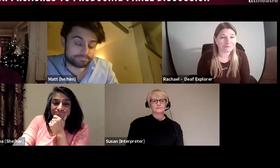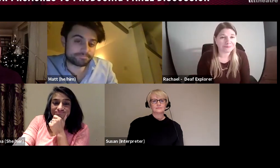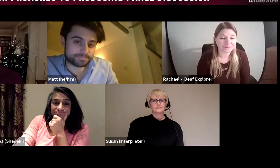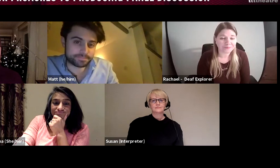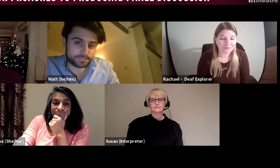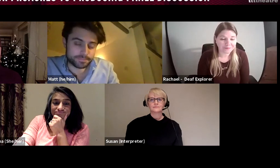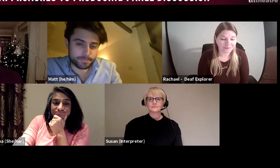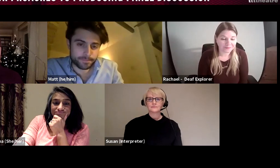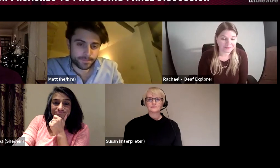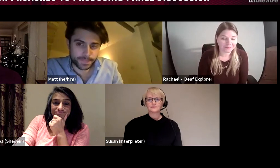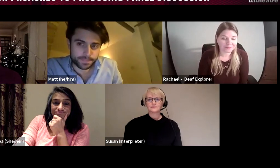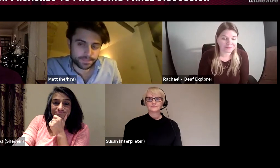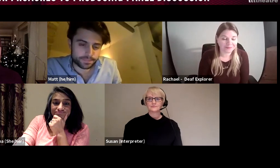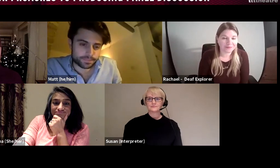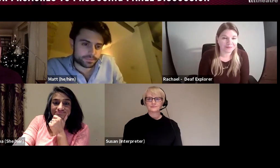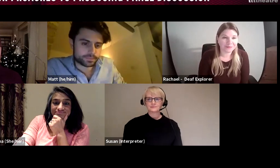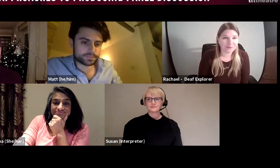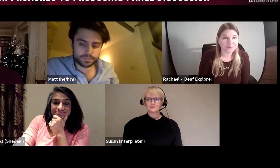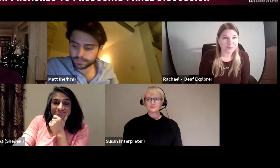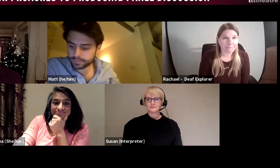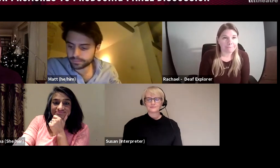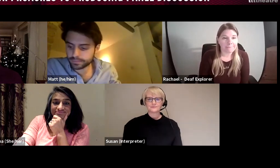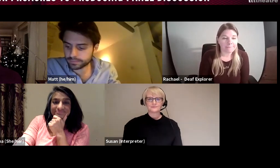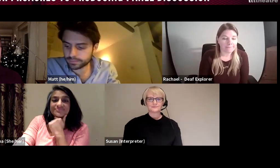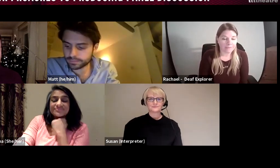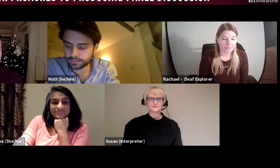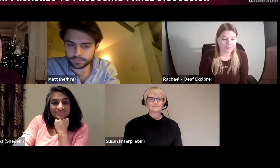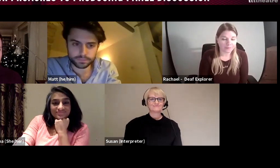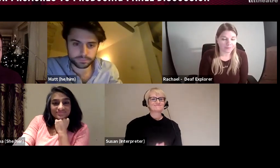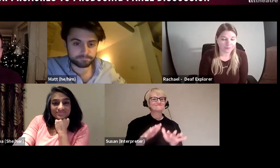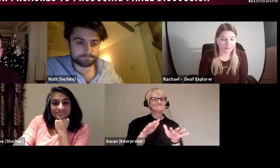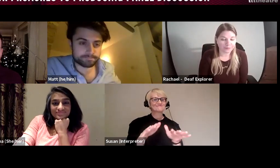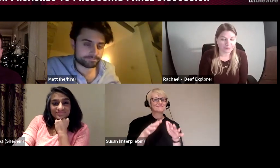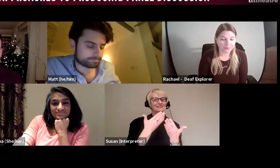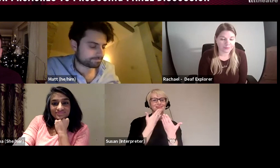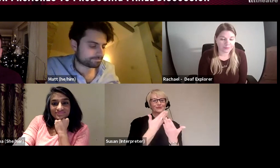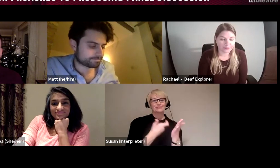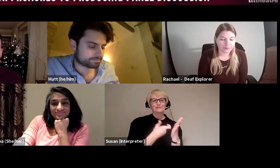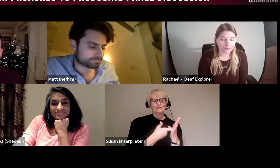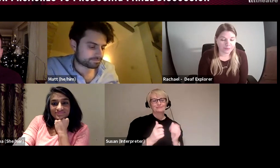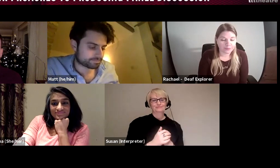and please do get in touch if we can support. ALEX: Amazing. Thank you Rachael. I'm so sorry